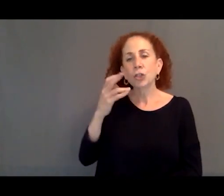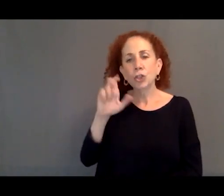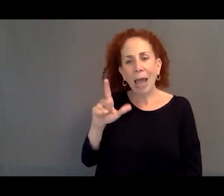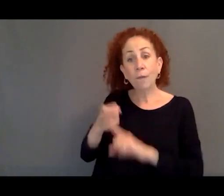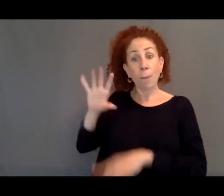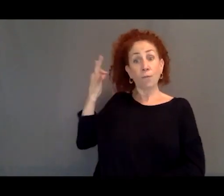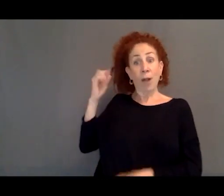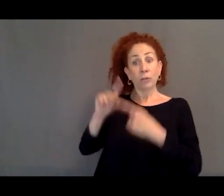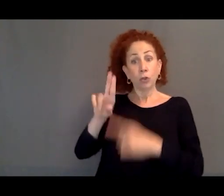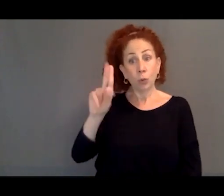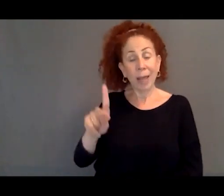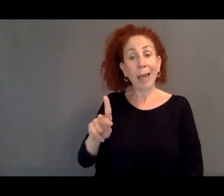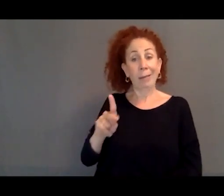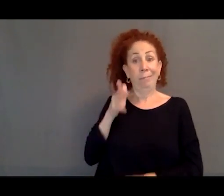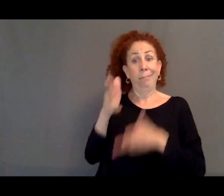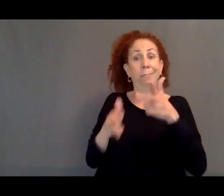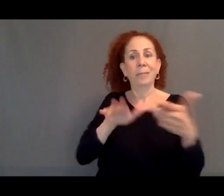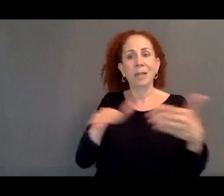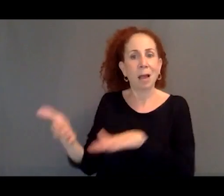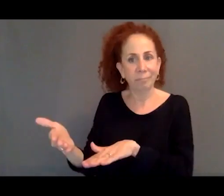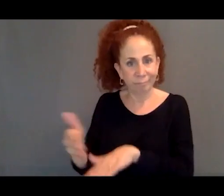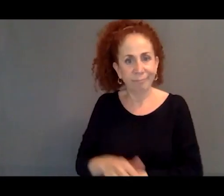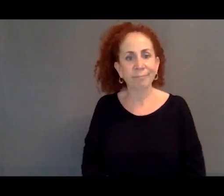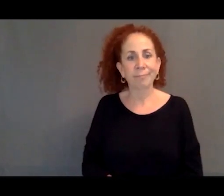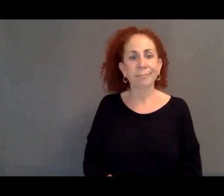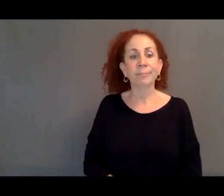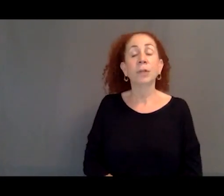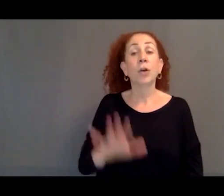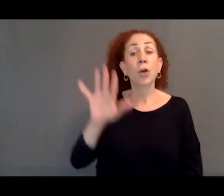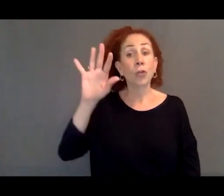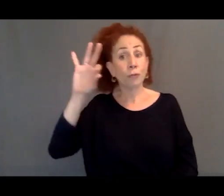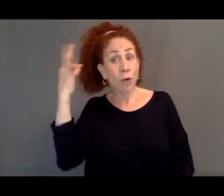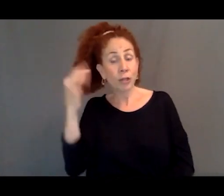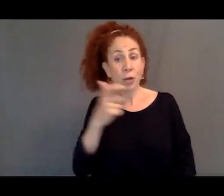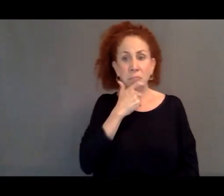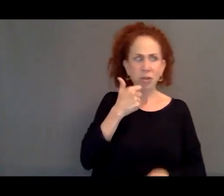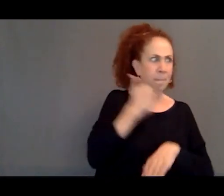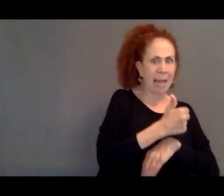And basically, the French and the British blamed each other.